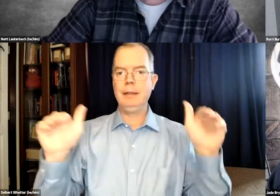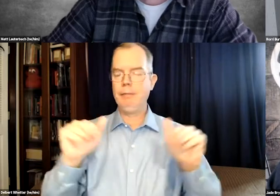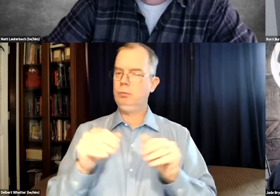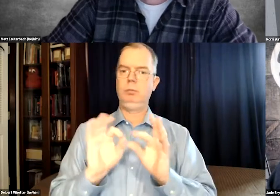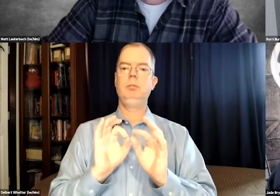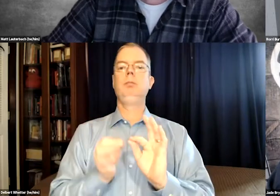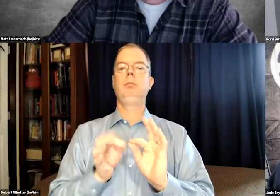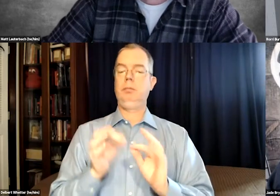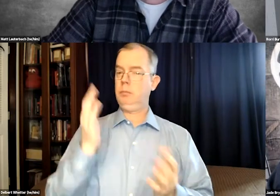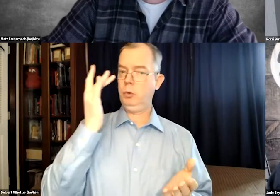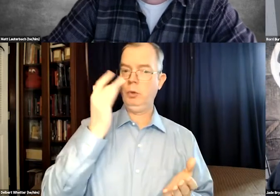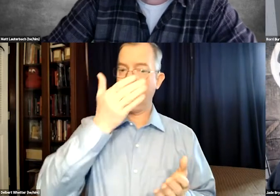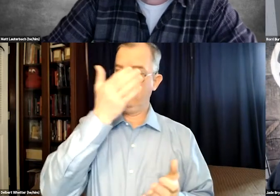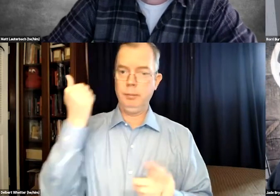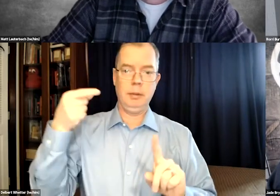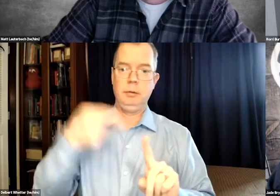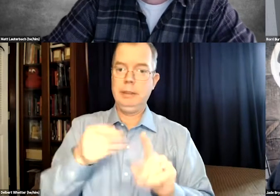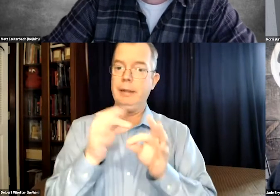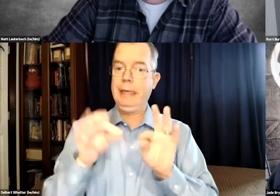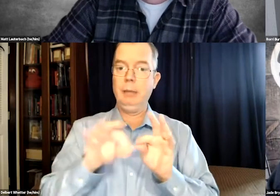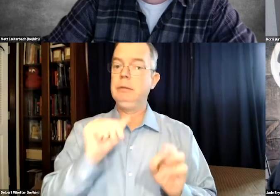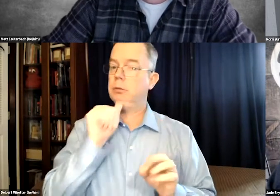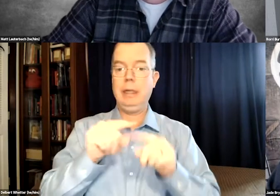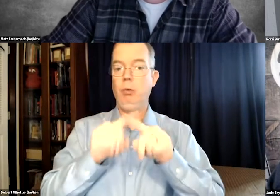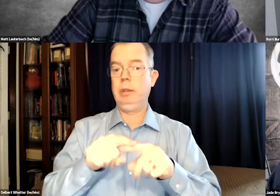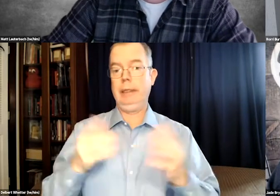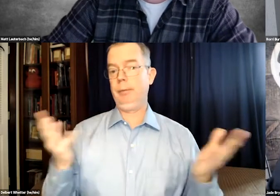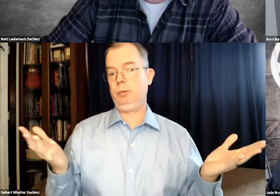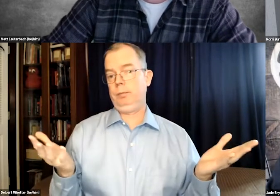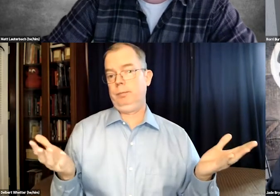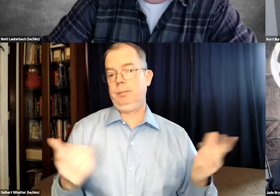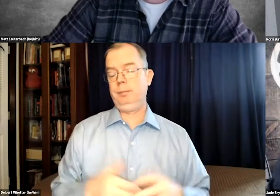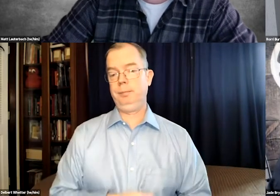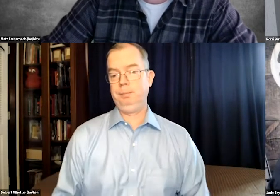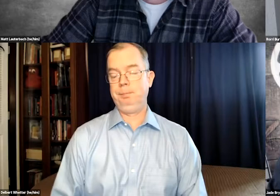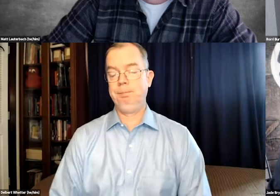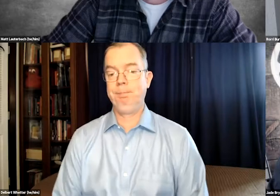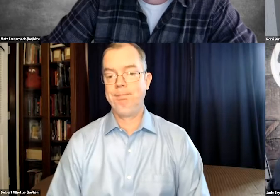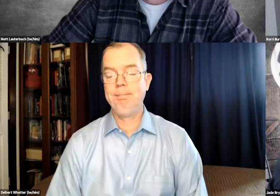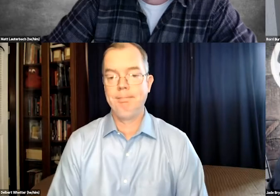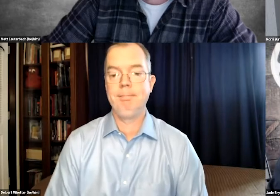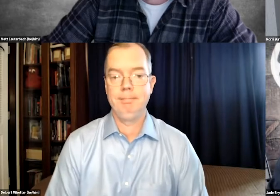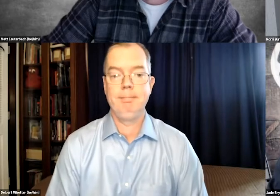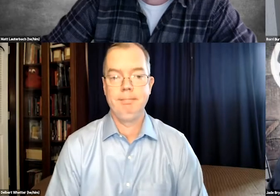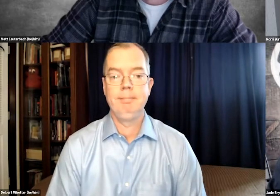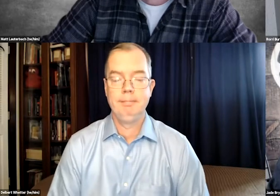So a lot of federal and state level announcements would have an interpreter on camera because the point is that these captions were just not reliable.